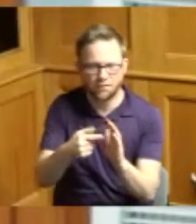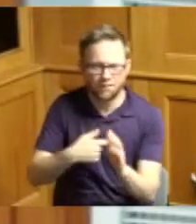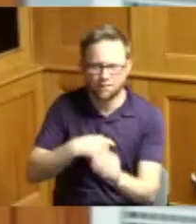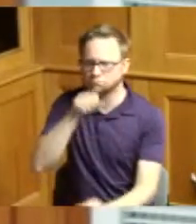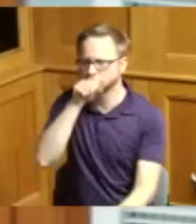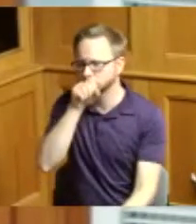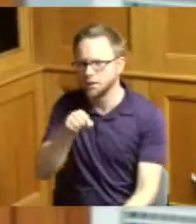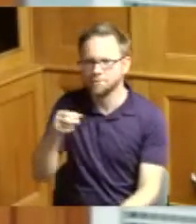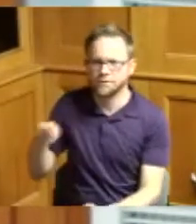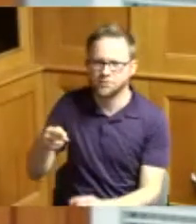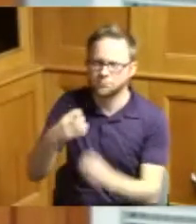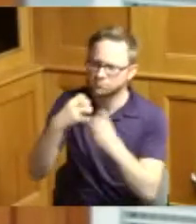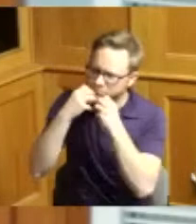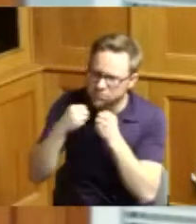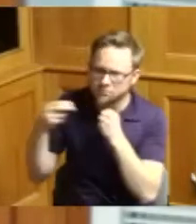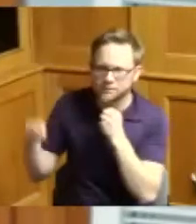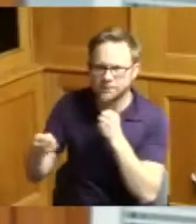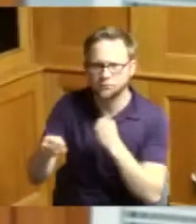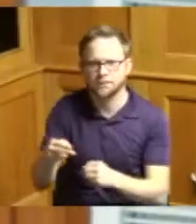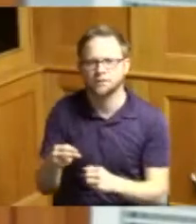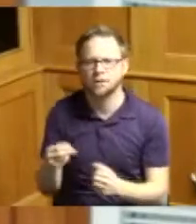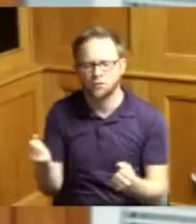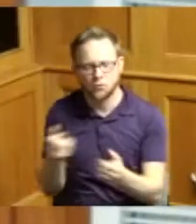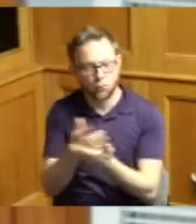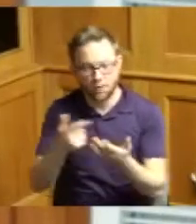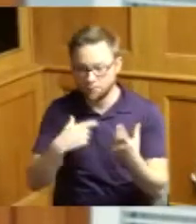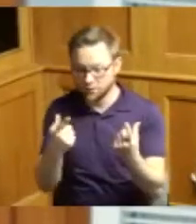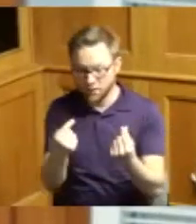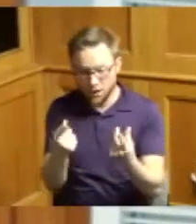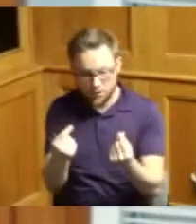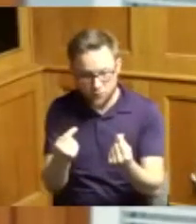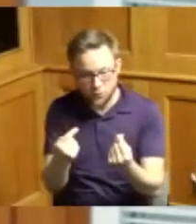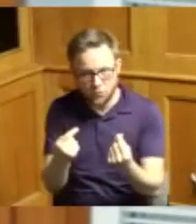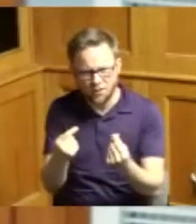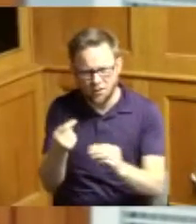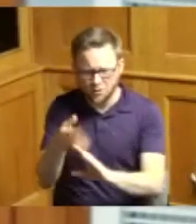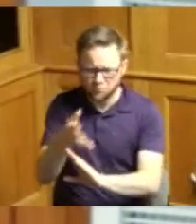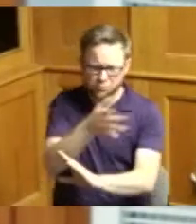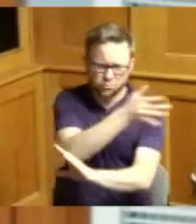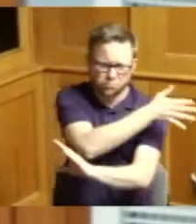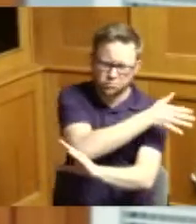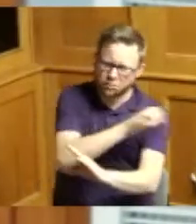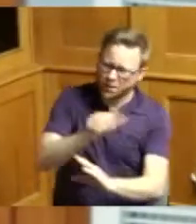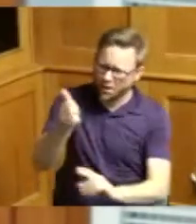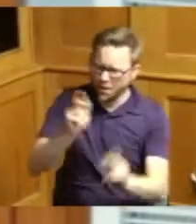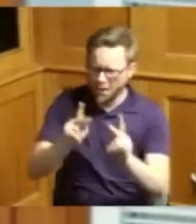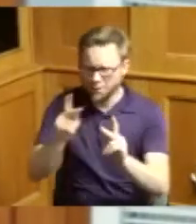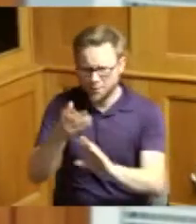I know I don't do anything that I do without those who came before me not only my parents but so many